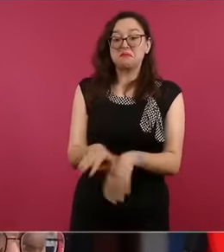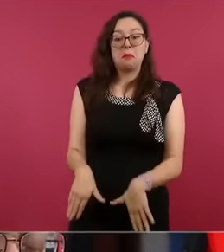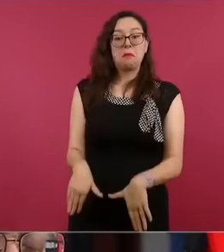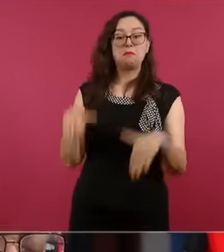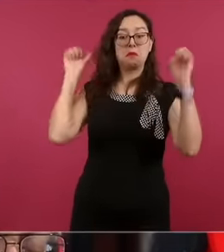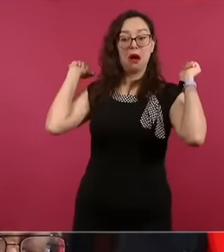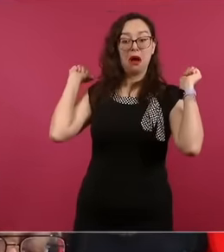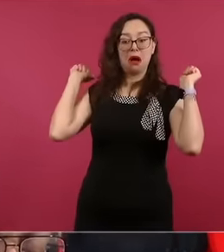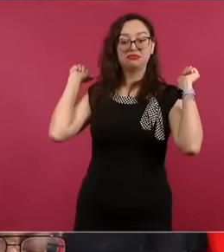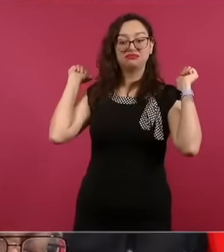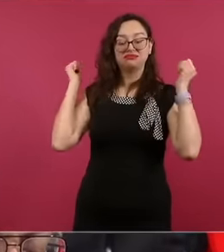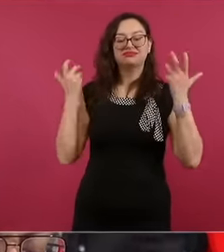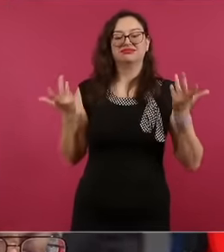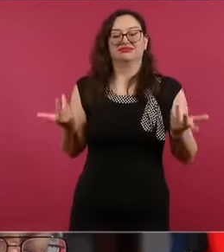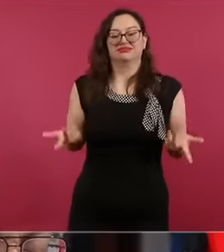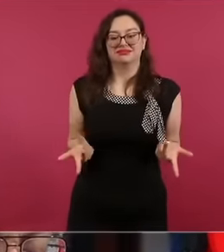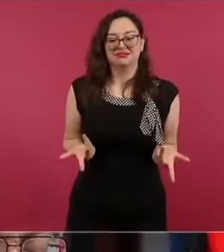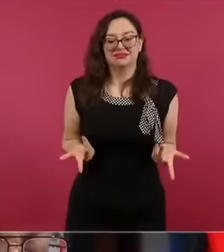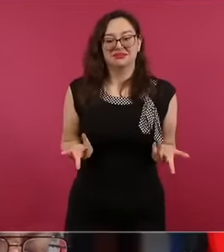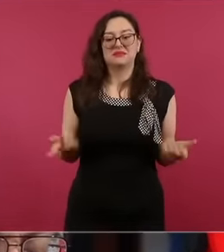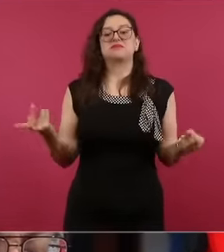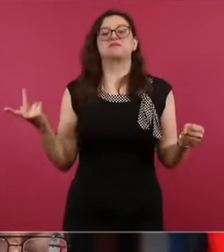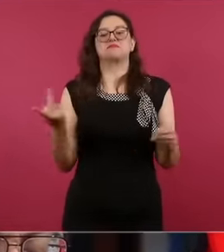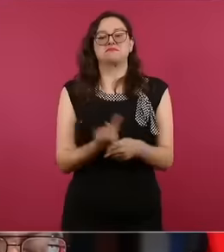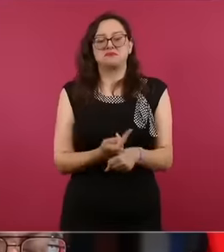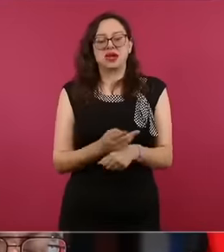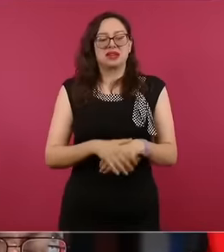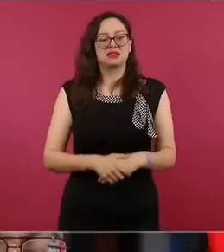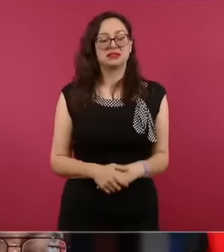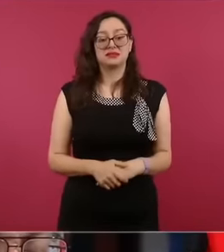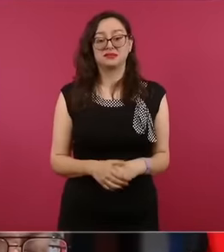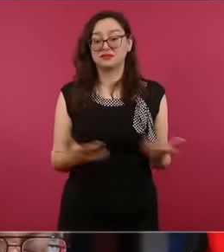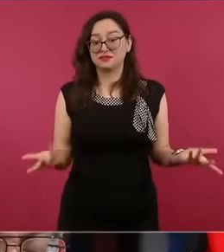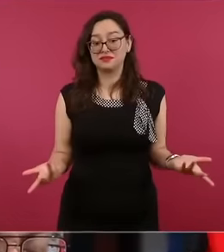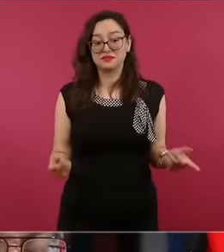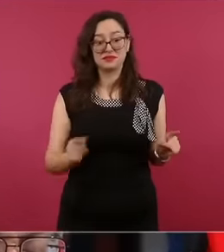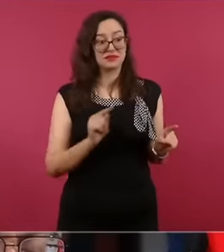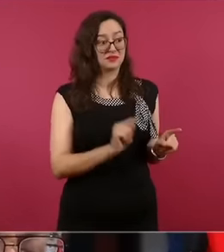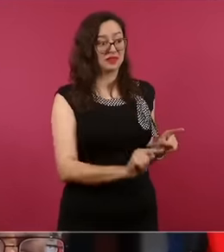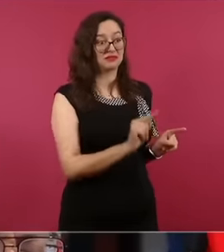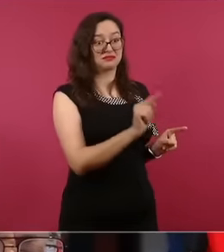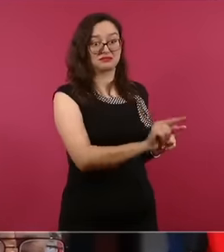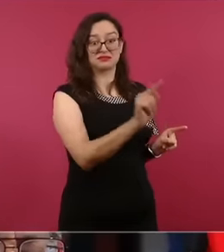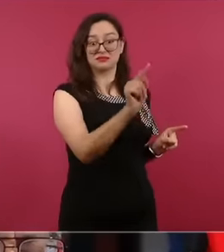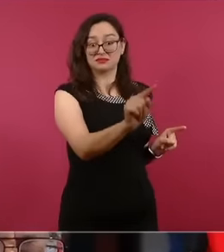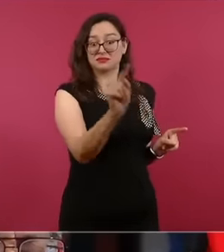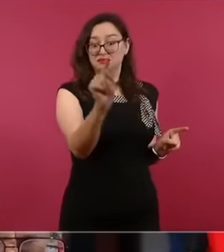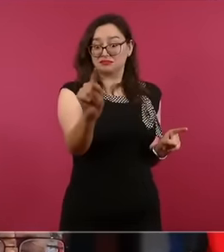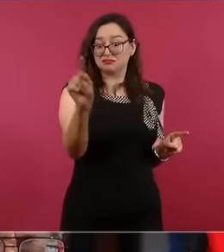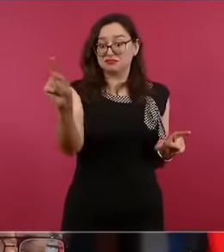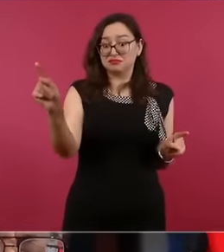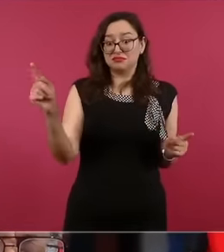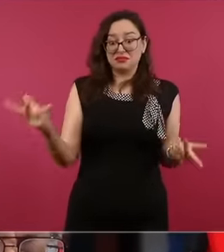an evil that afflicts us. But we also know that in each country where there is this dissertation of media exist